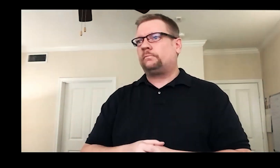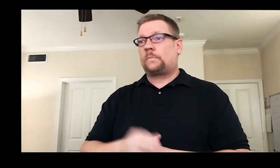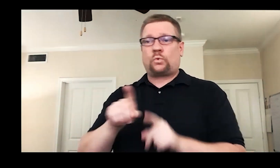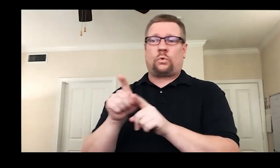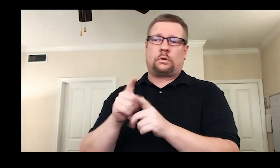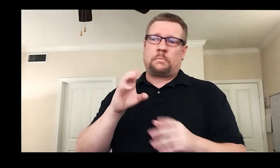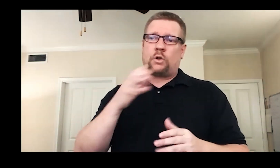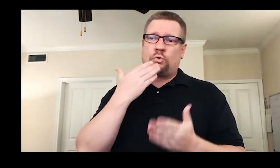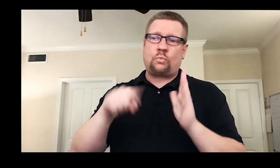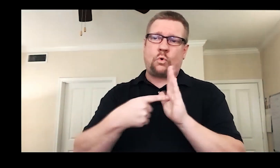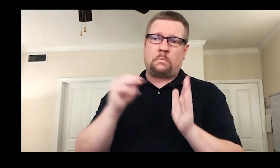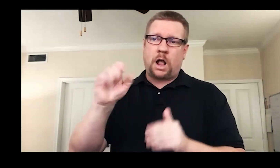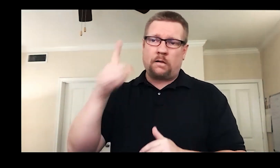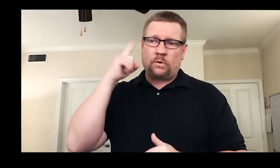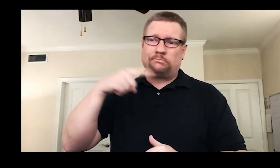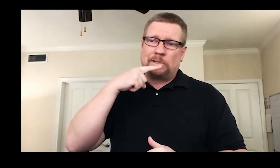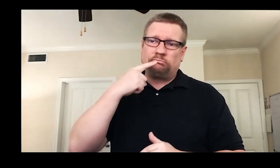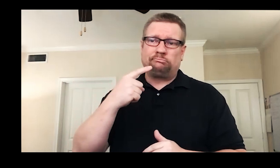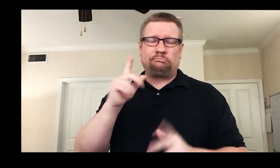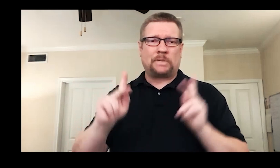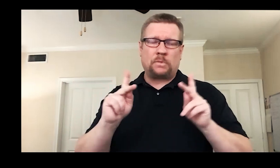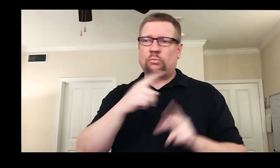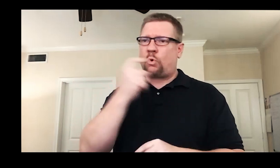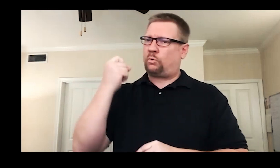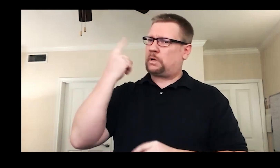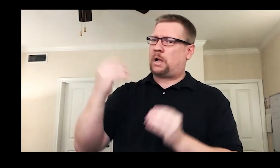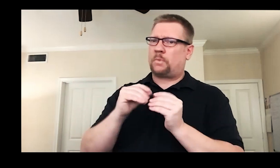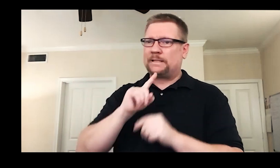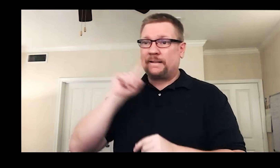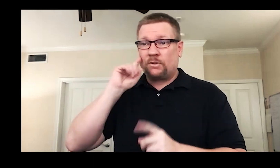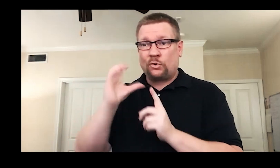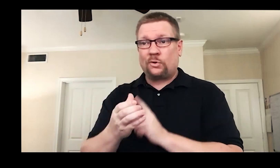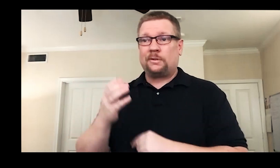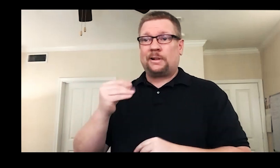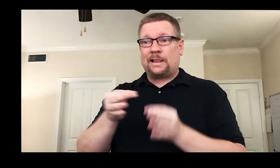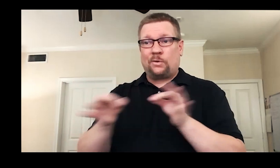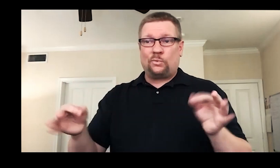Not to mention the Deaf cultural and linguistic role model I was to hearing people in general.